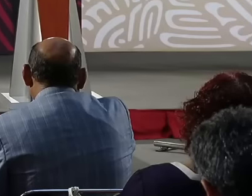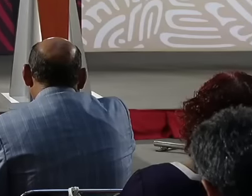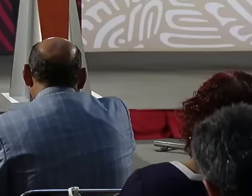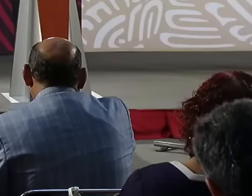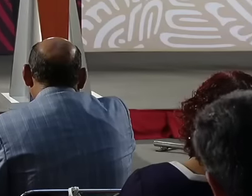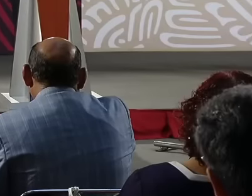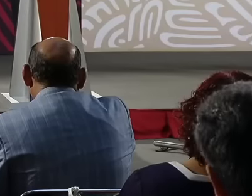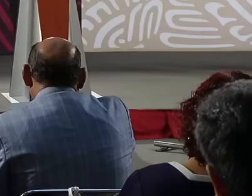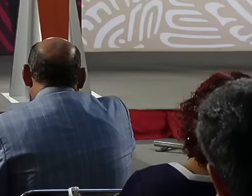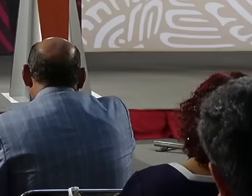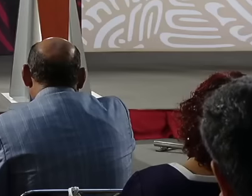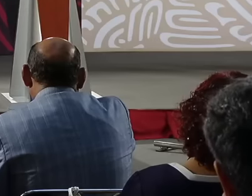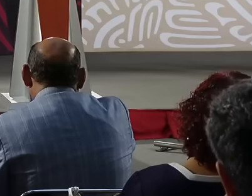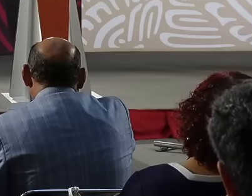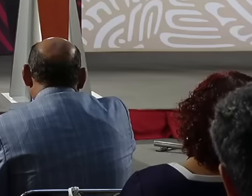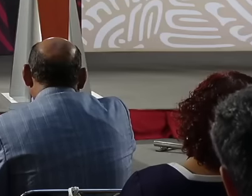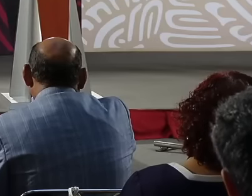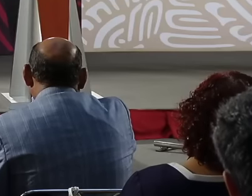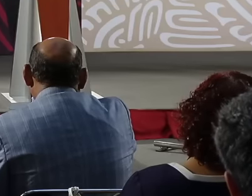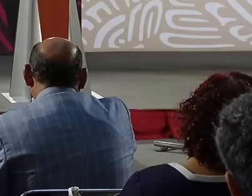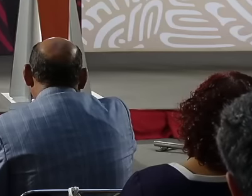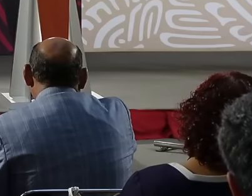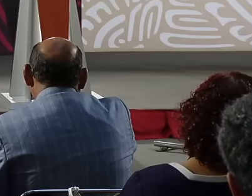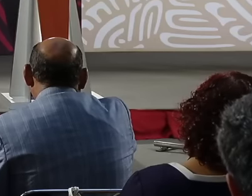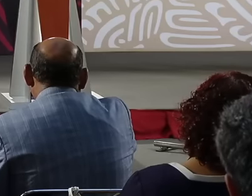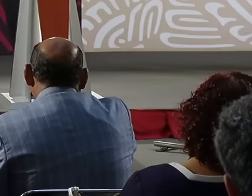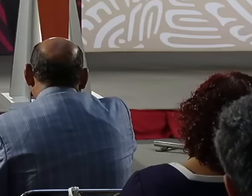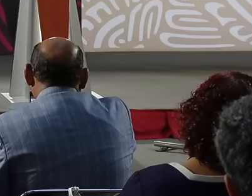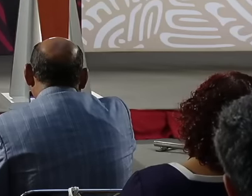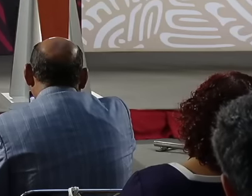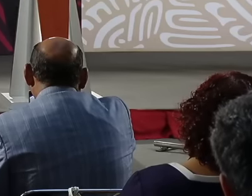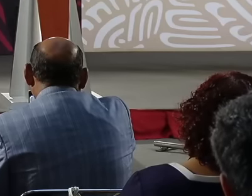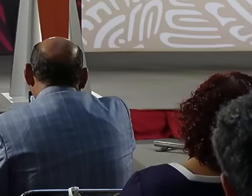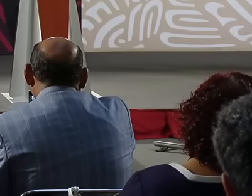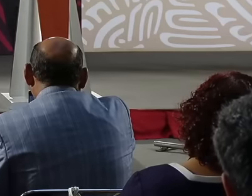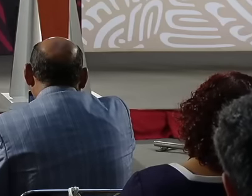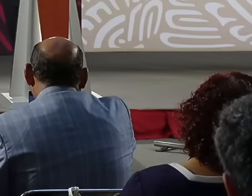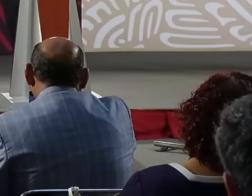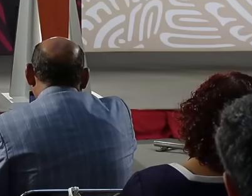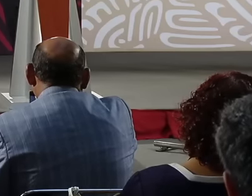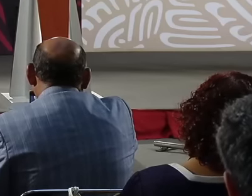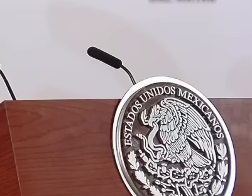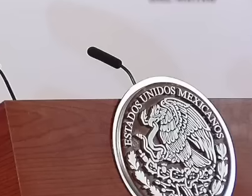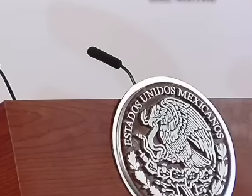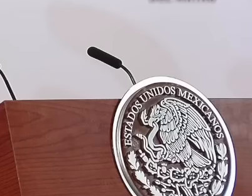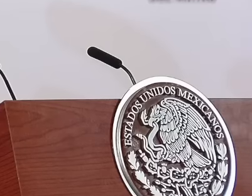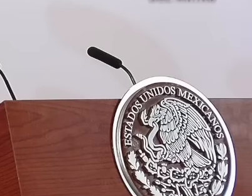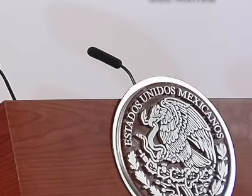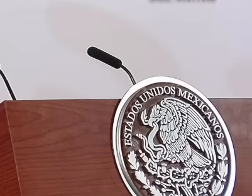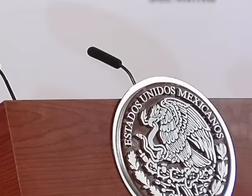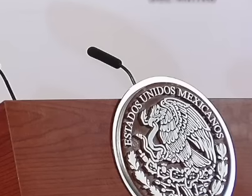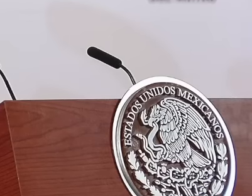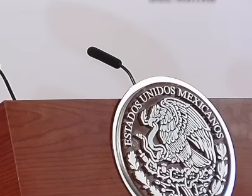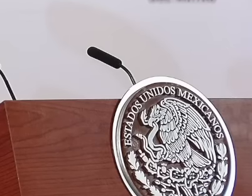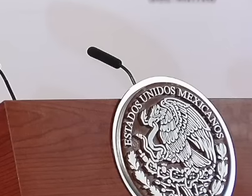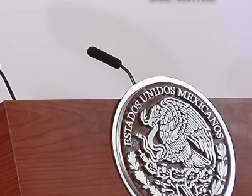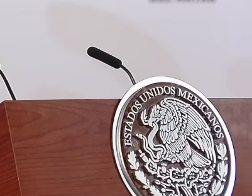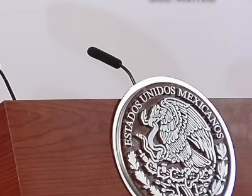but already burning firewood for the fallen tree, president, a historical testimony, it's